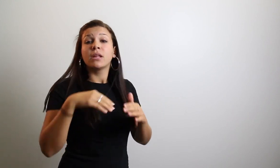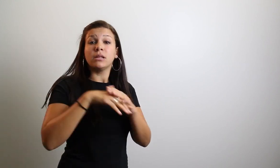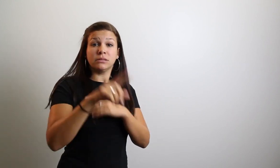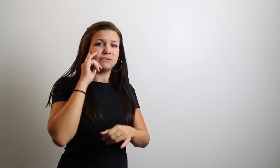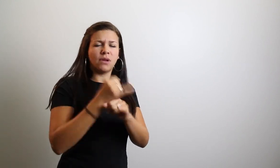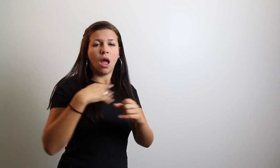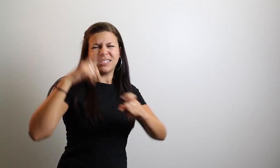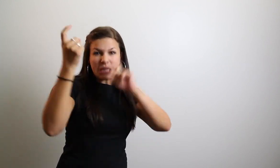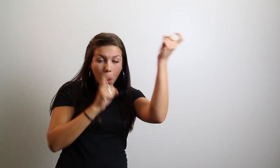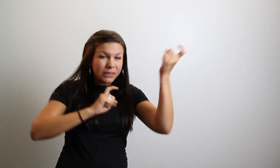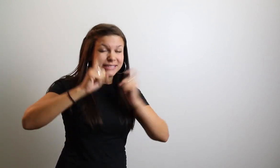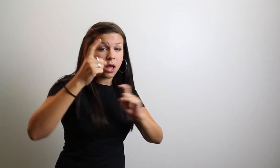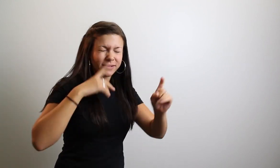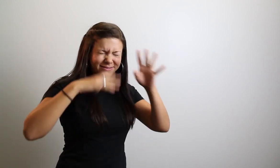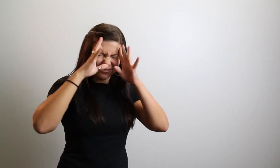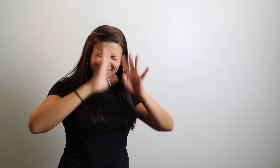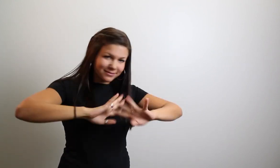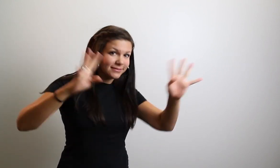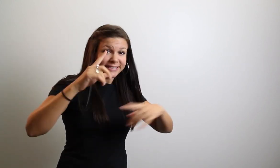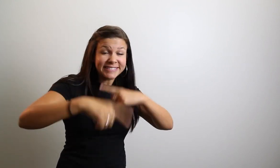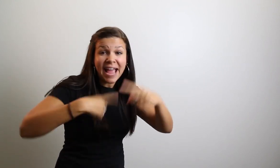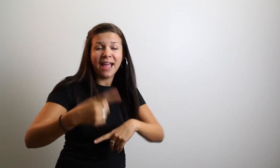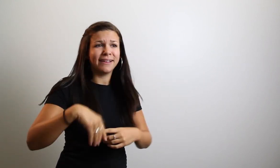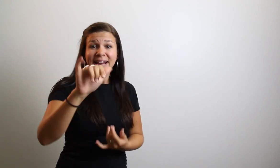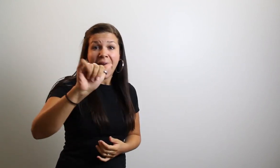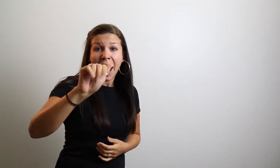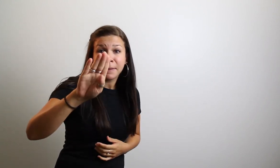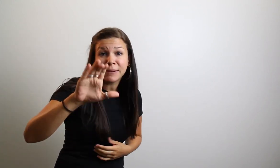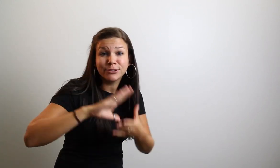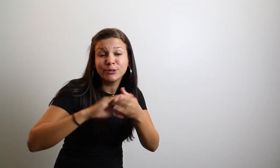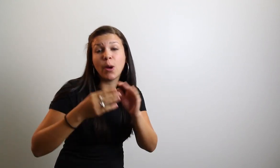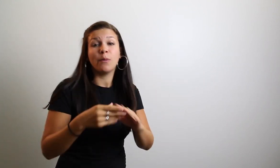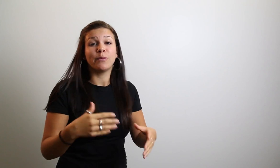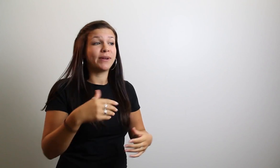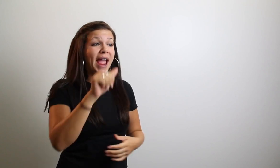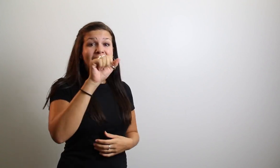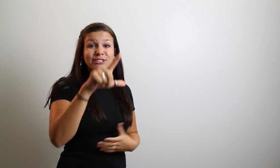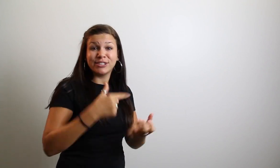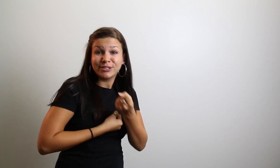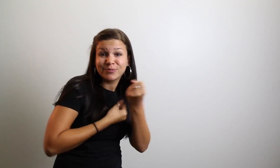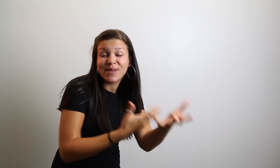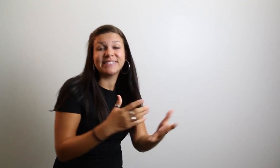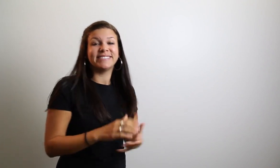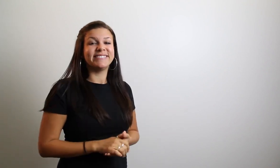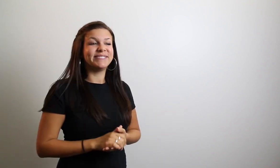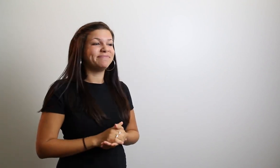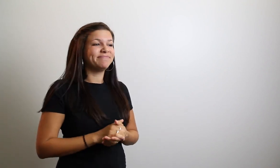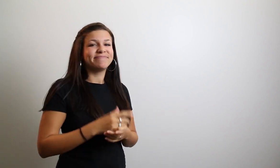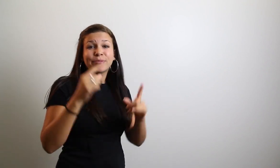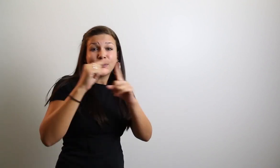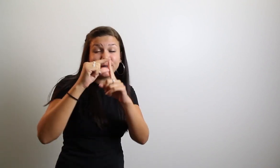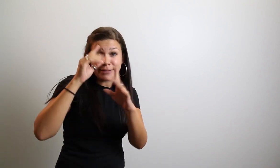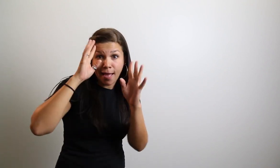signing, but I now become more expressive and creative such as ABC stories and sign play.